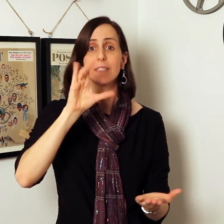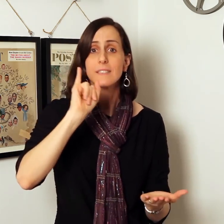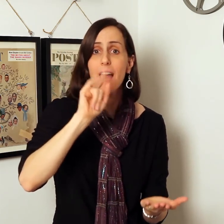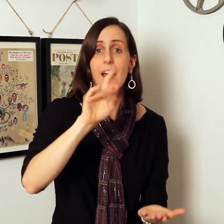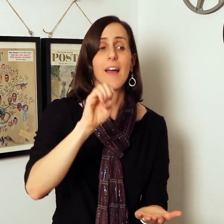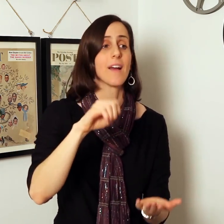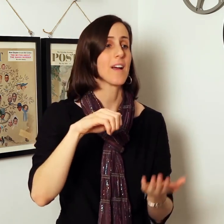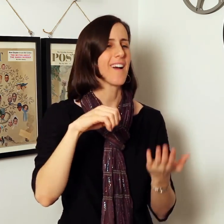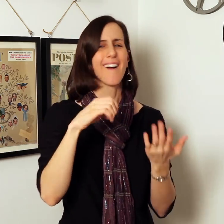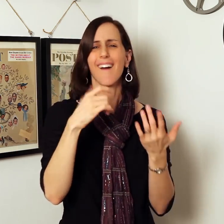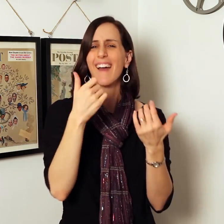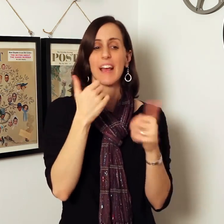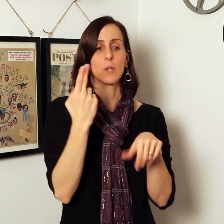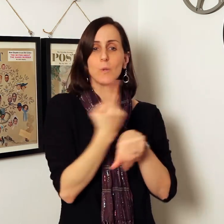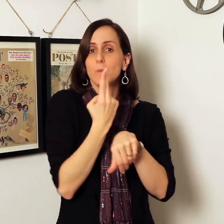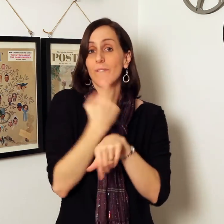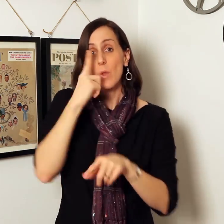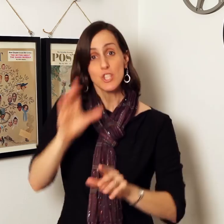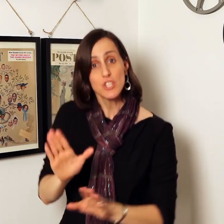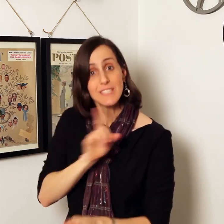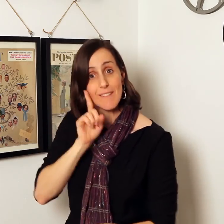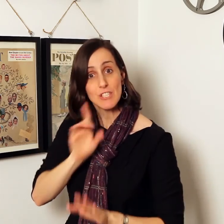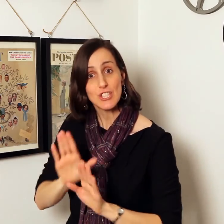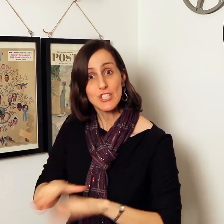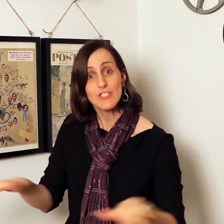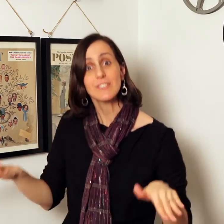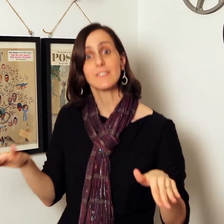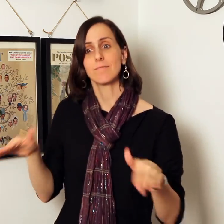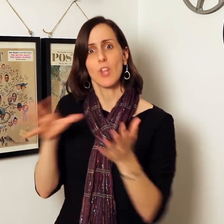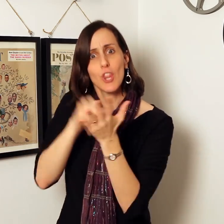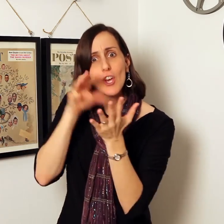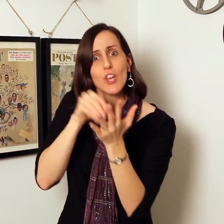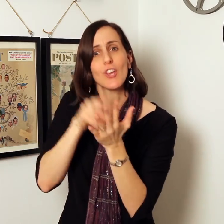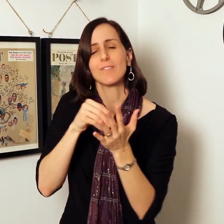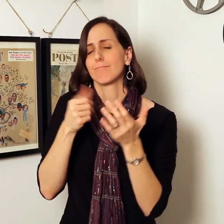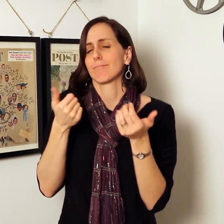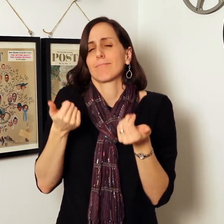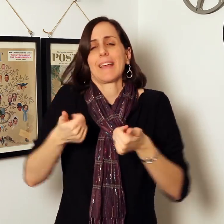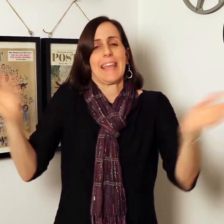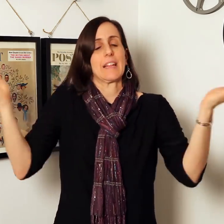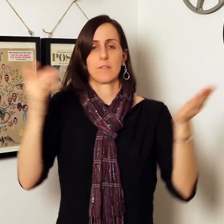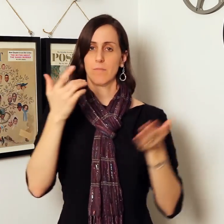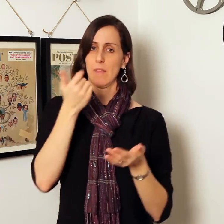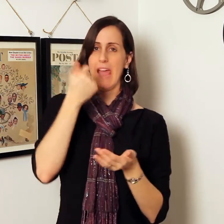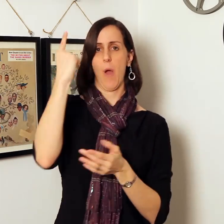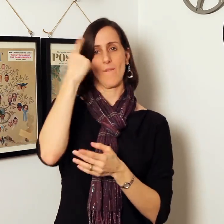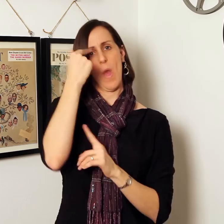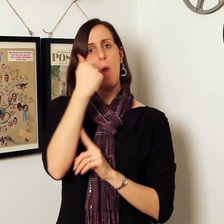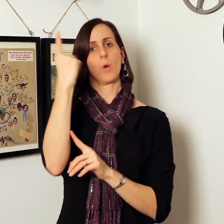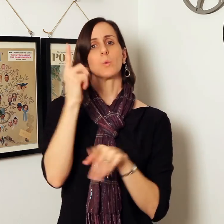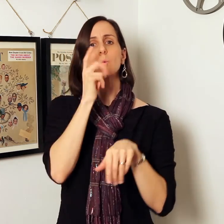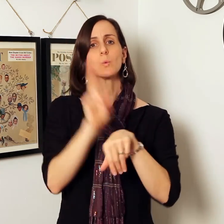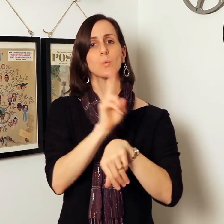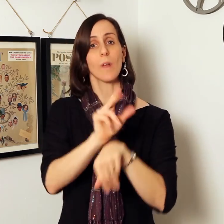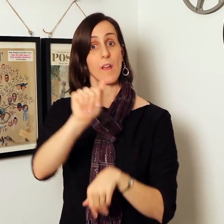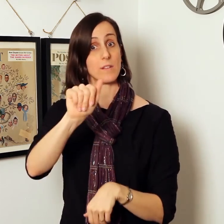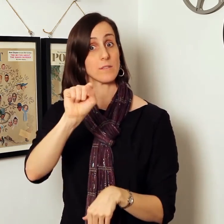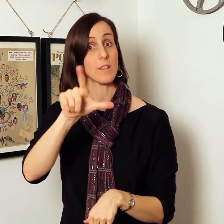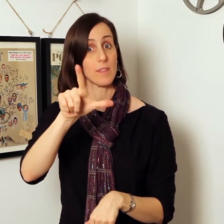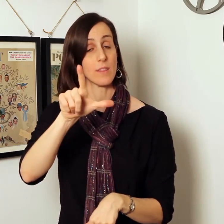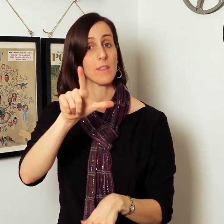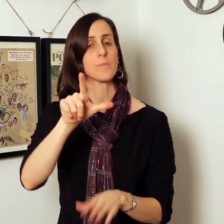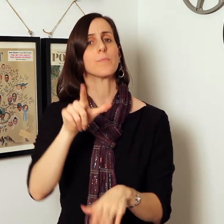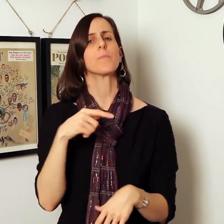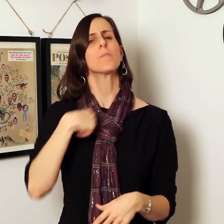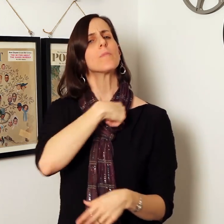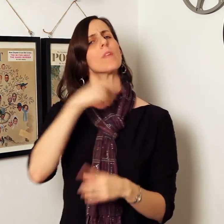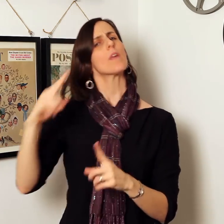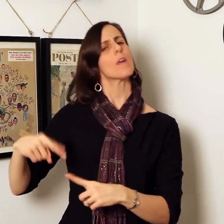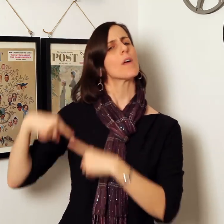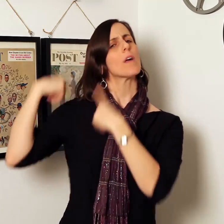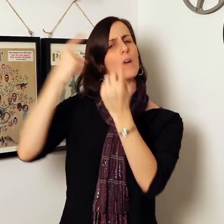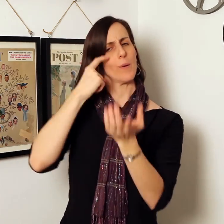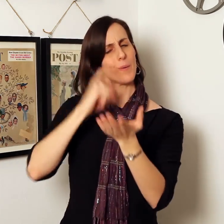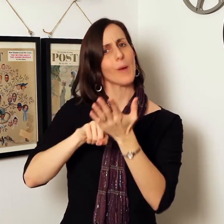your presentations. They can also be used for Deaf children and anyone who uses ASL. We have noticed